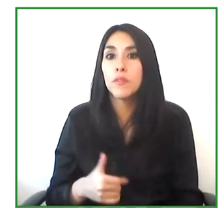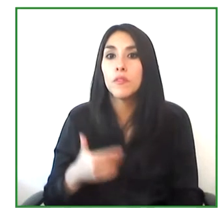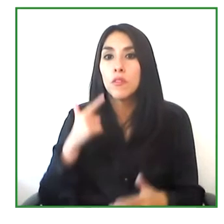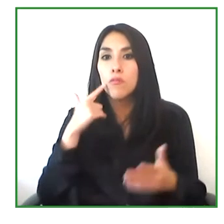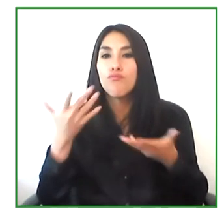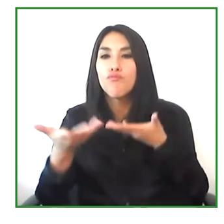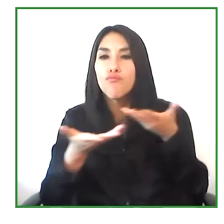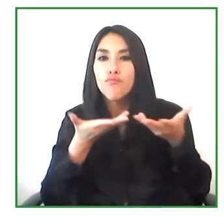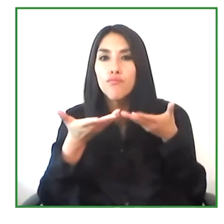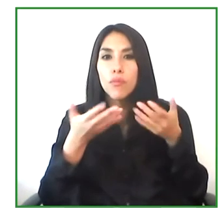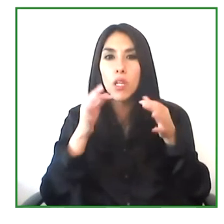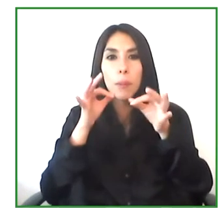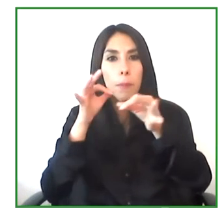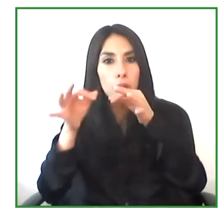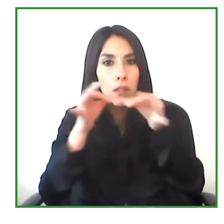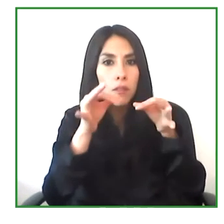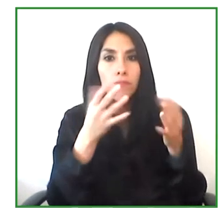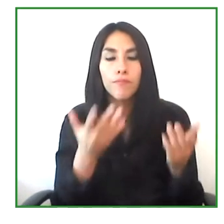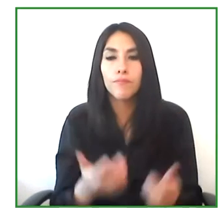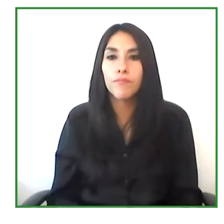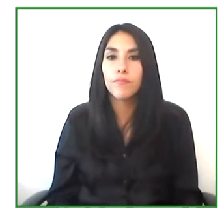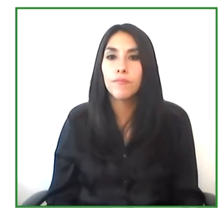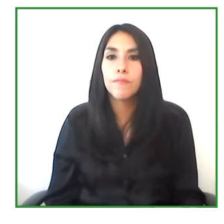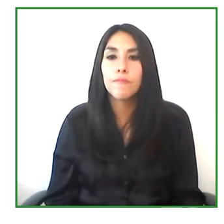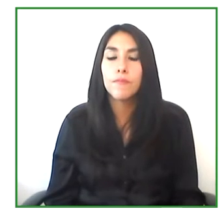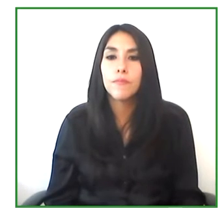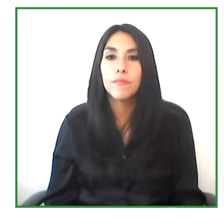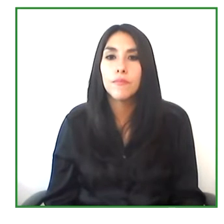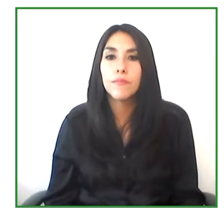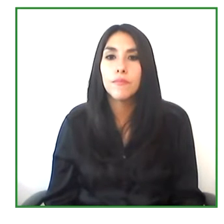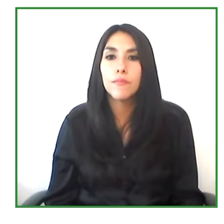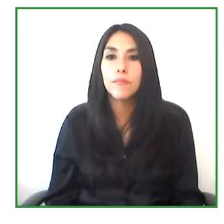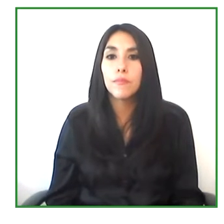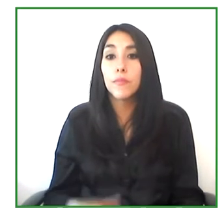And so that's one of the best points of our of our technology that we can offer.